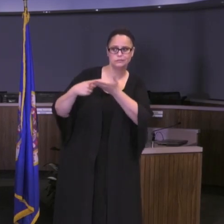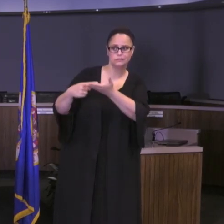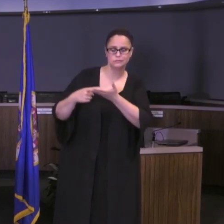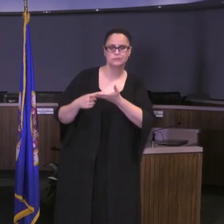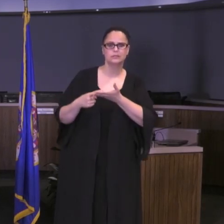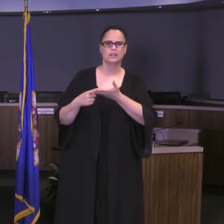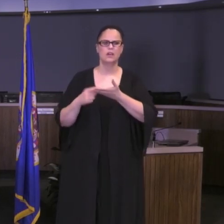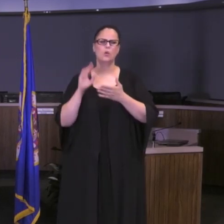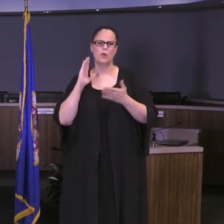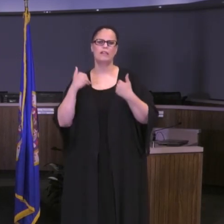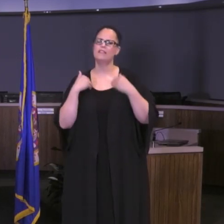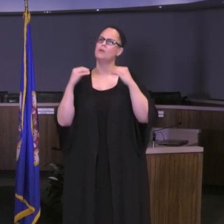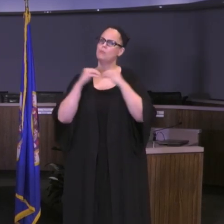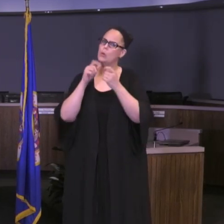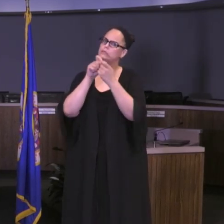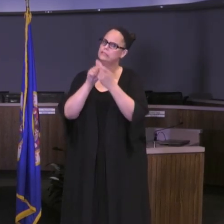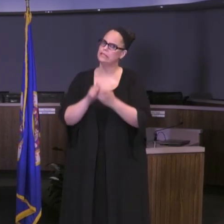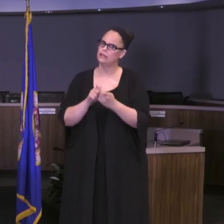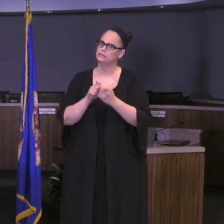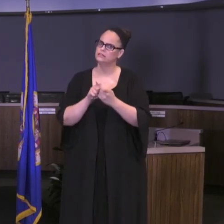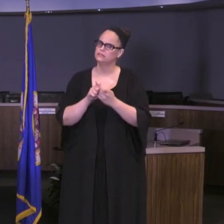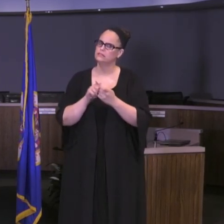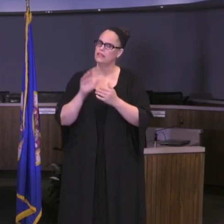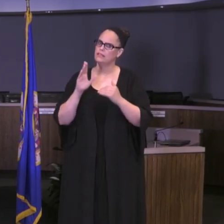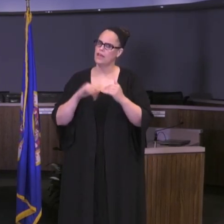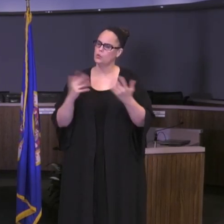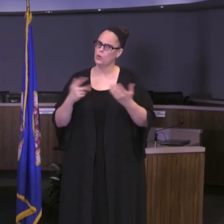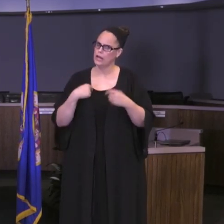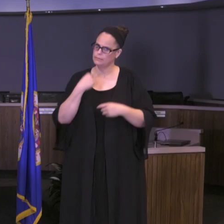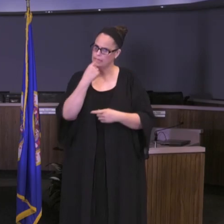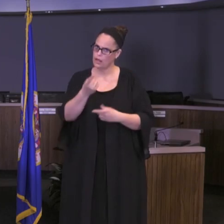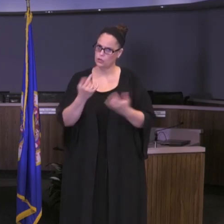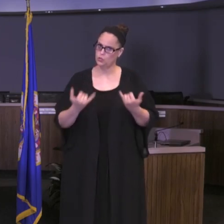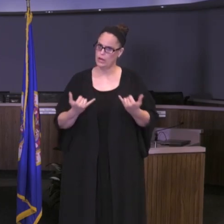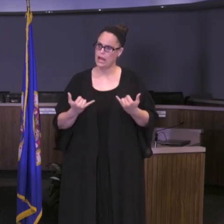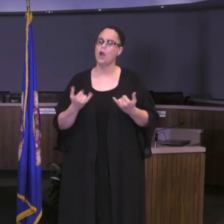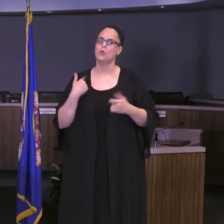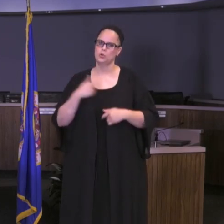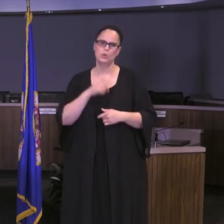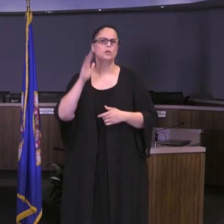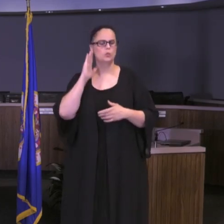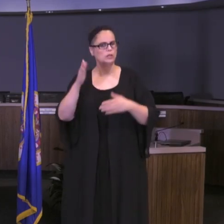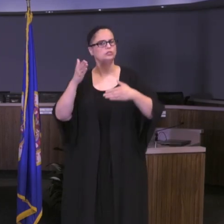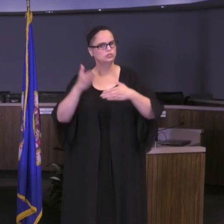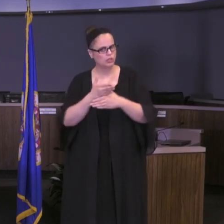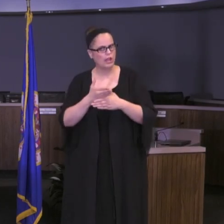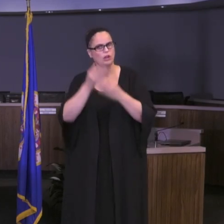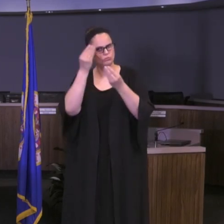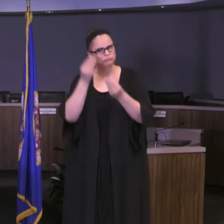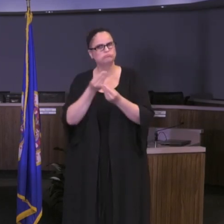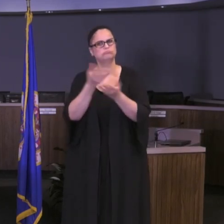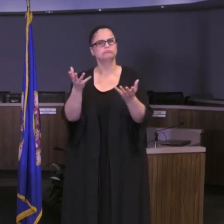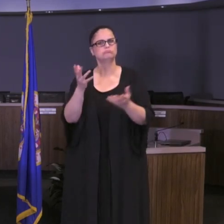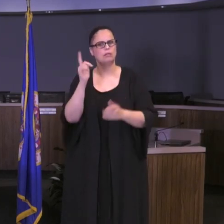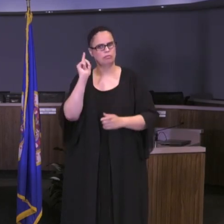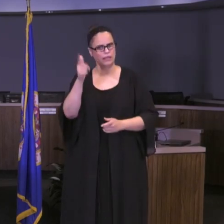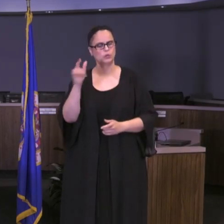tonight. I will be sharing that information as well both before, once we post that presentation, and thereafter as well. But I